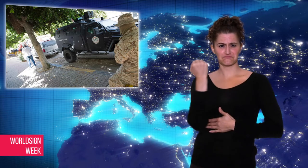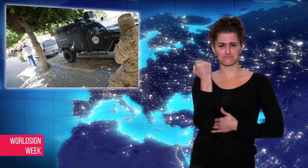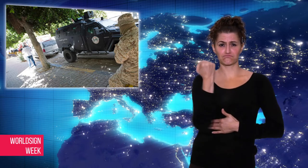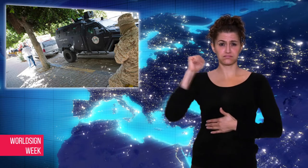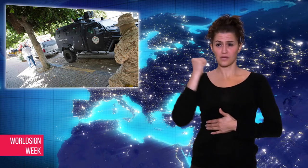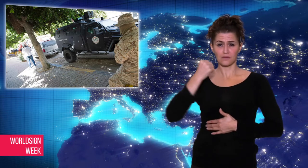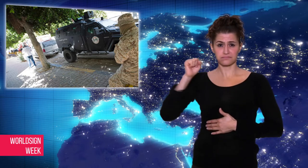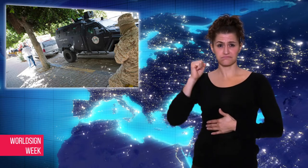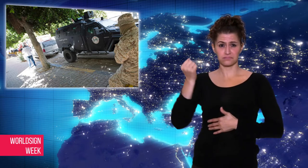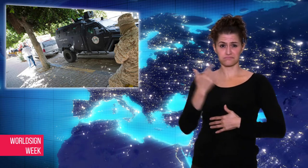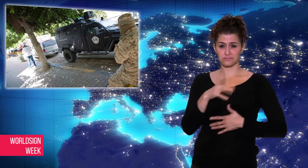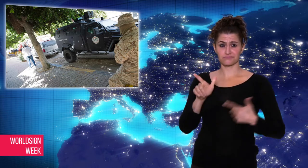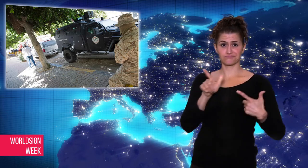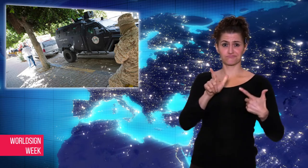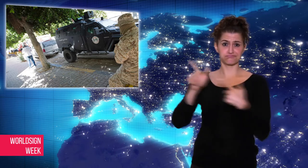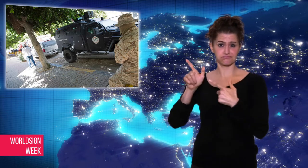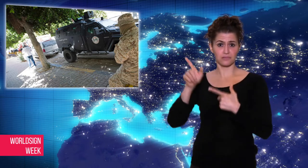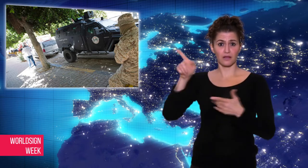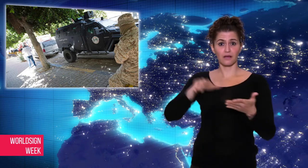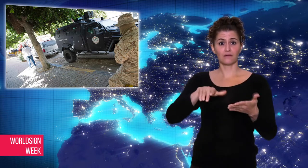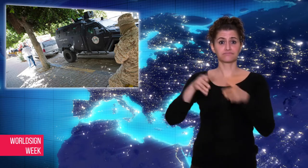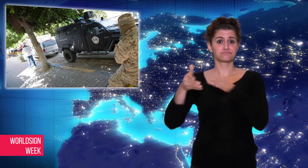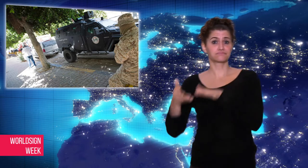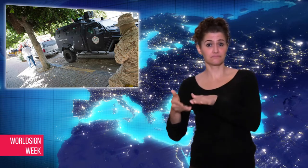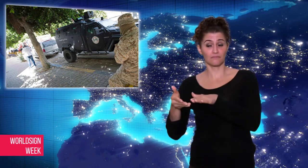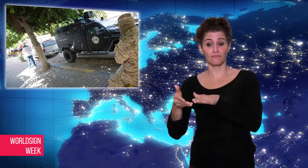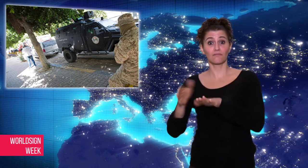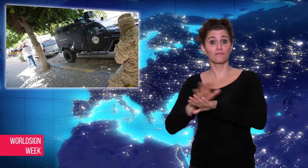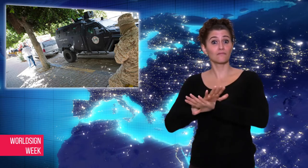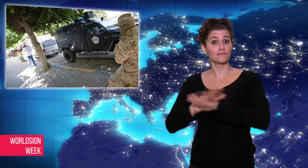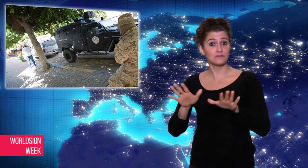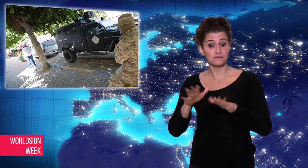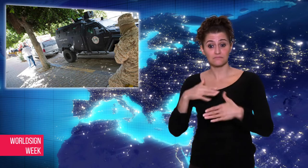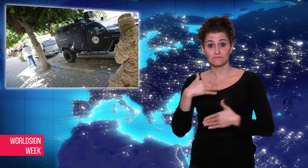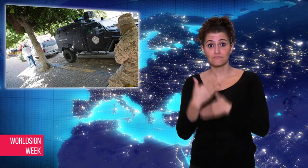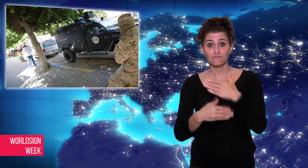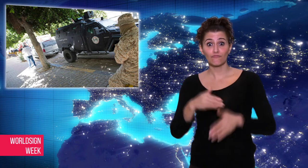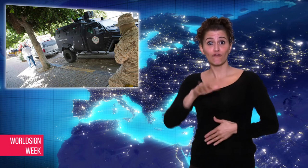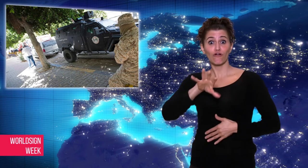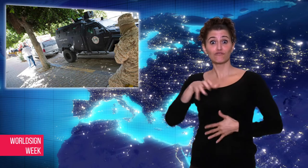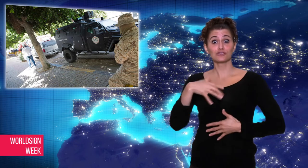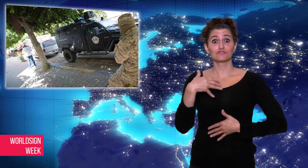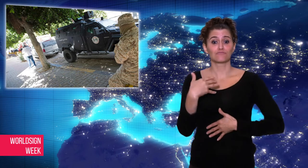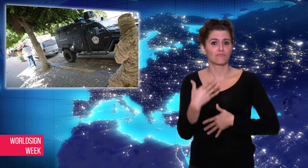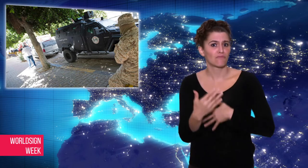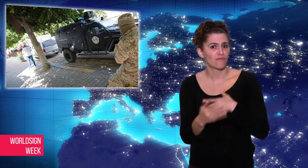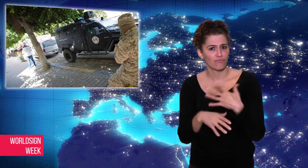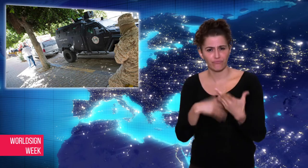terrorist and rebel factions